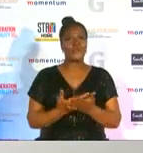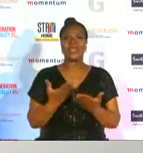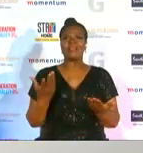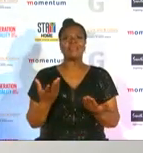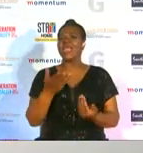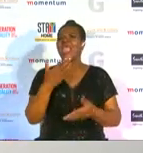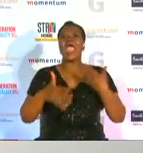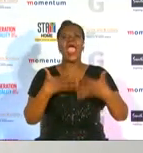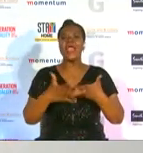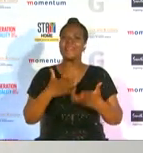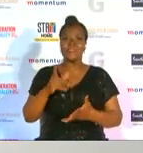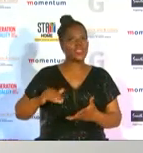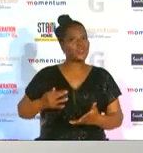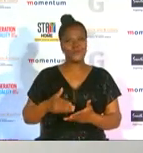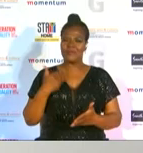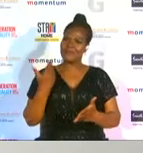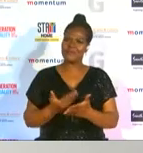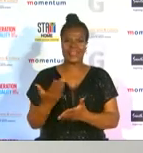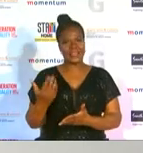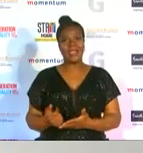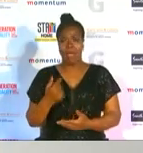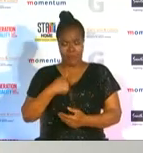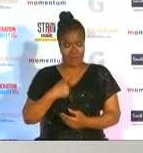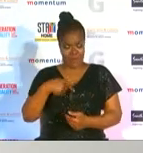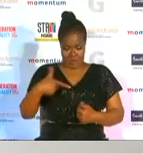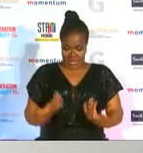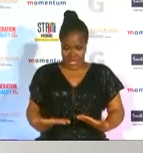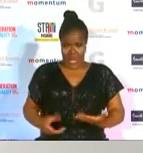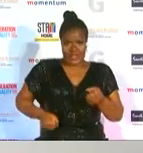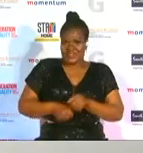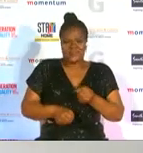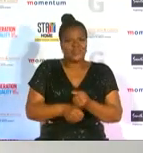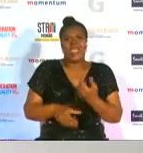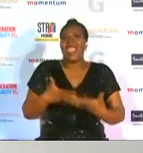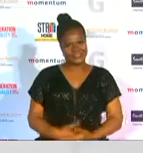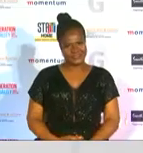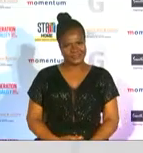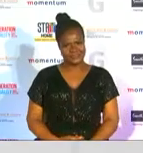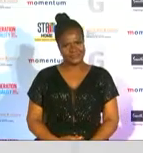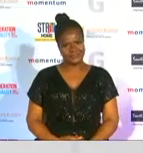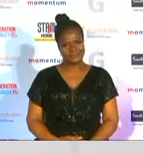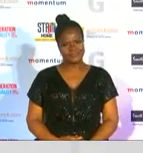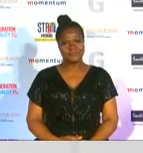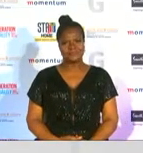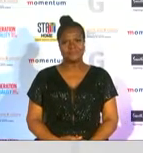hard for and i'm here to support you in whatever way i can amazing amazing and truly a great